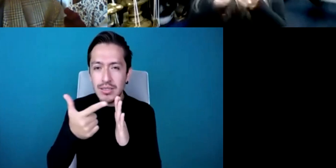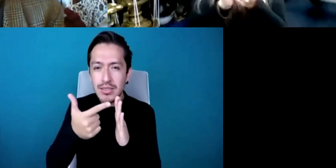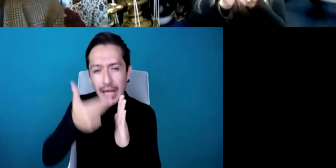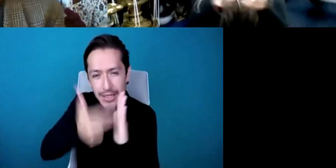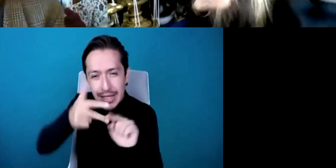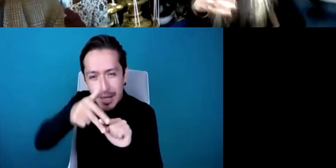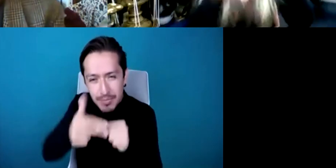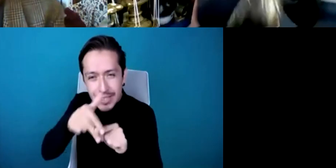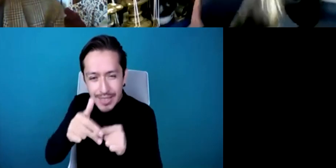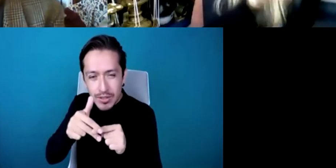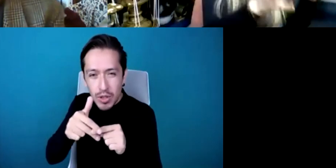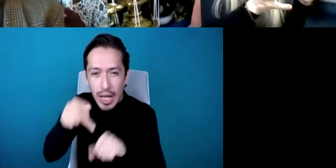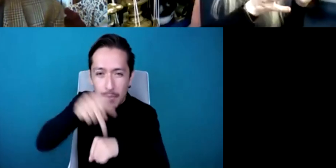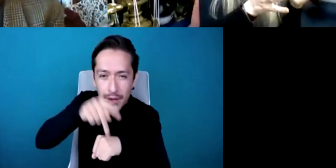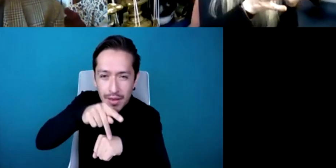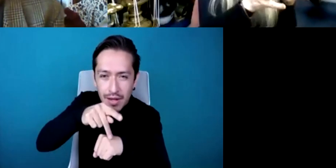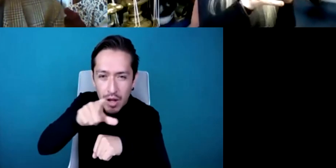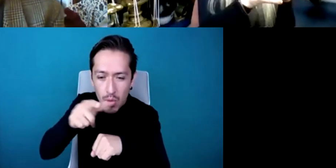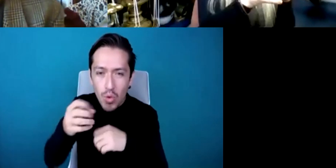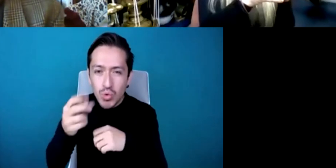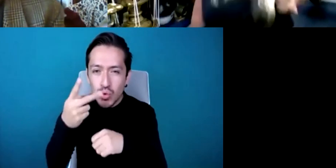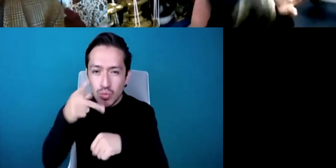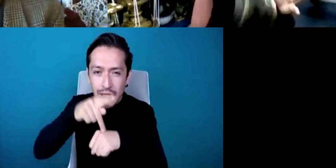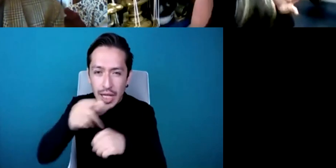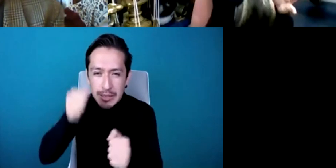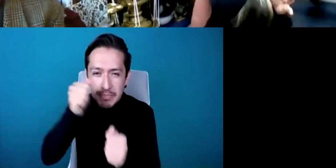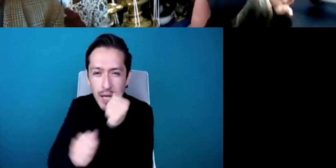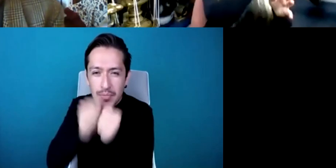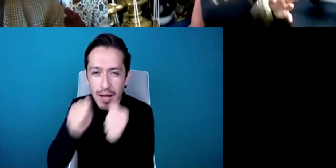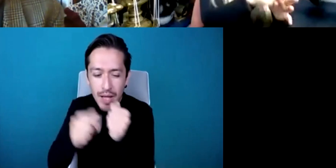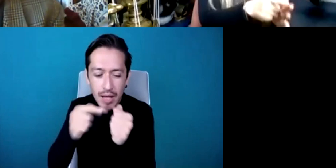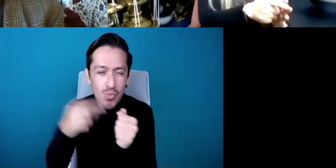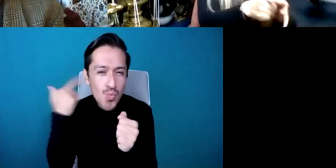and then so what was happening in the rest of the world there so kind of timeline so, what was